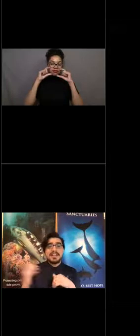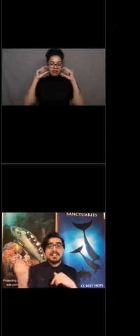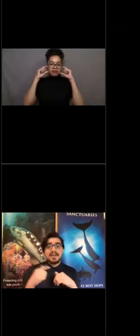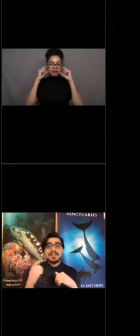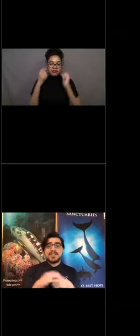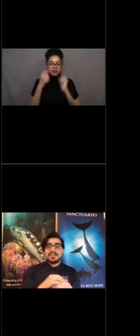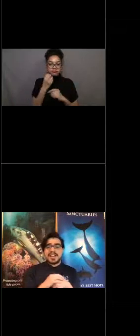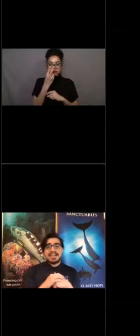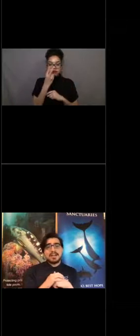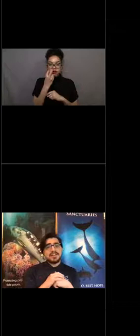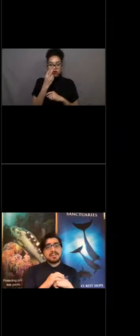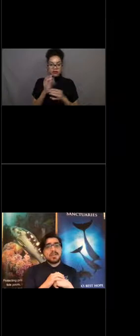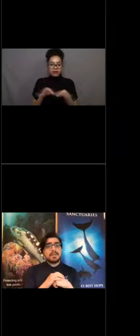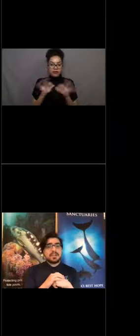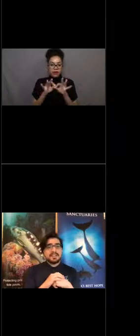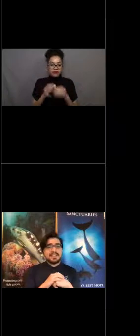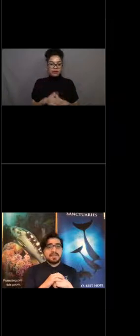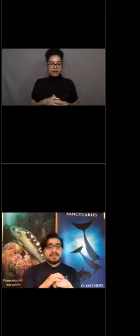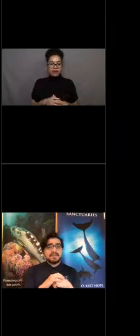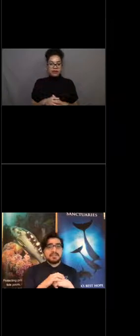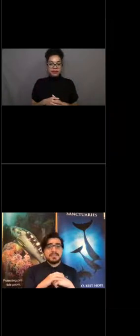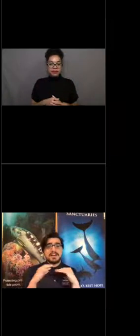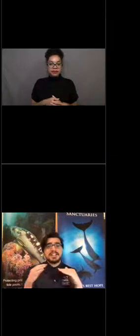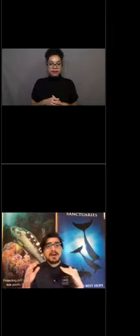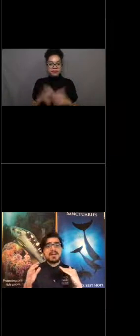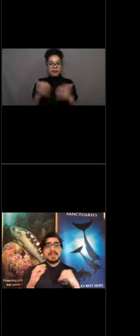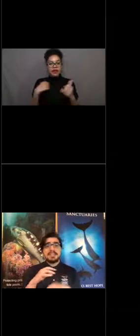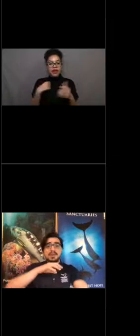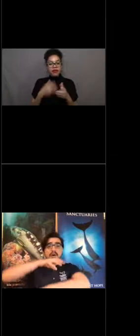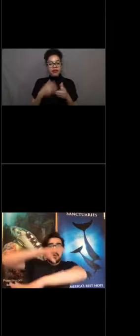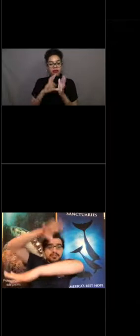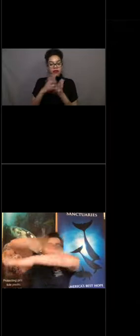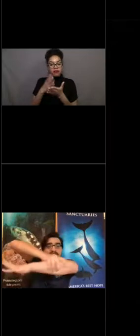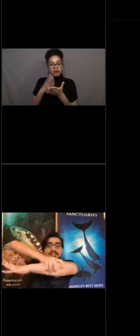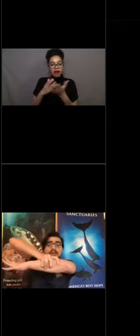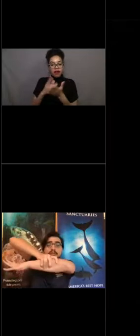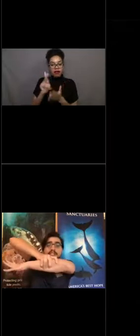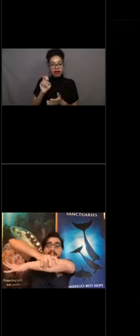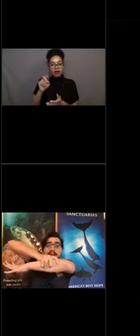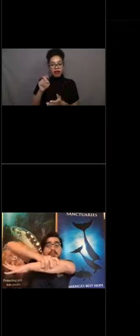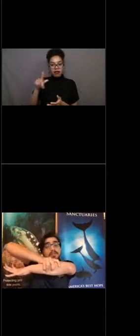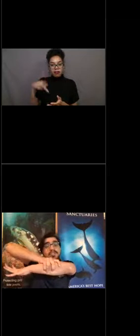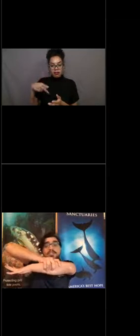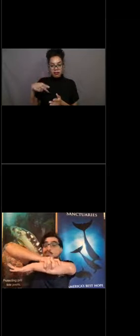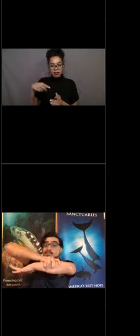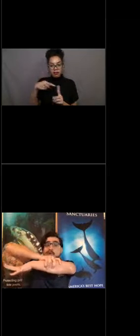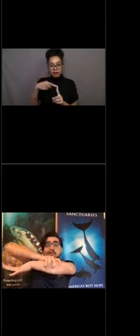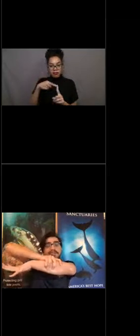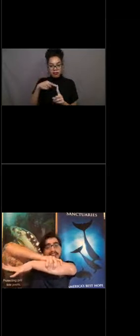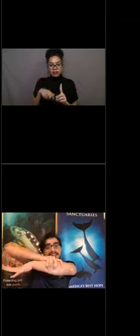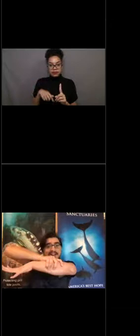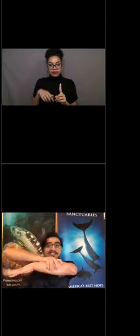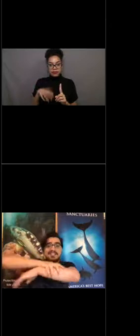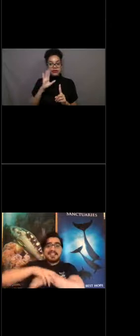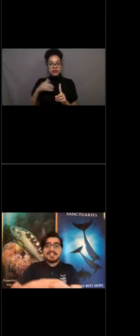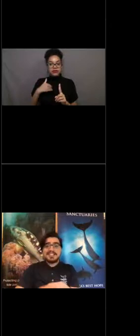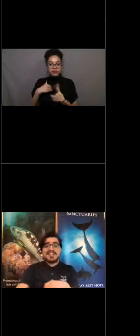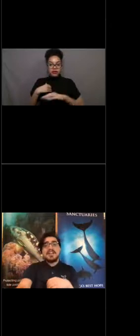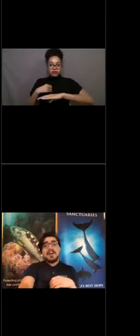Let's go ahead and use our giant kelps here to go over the parts of a kelp. Starting at the bottom is the holdfast, which the kelp uses to just hold fast onto things.